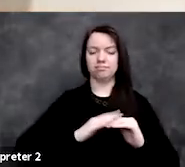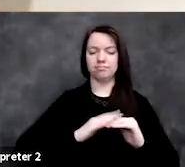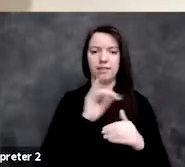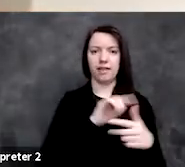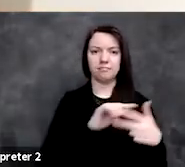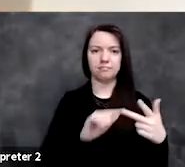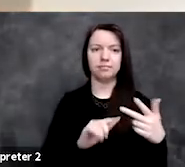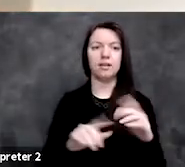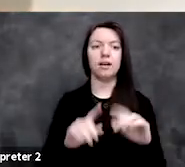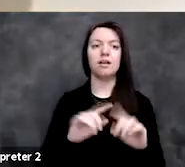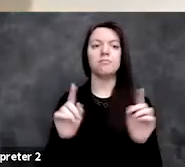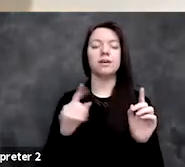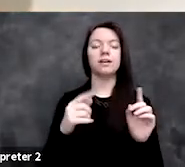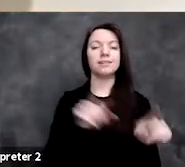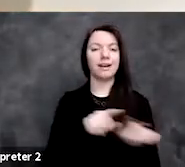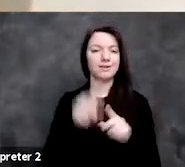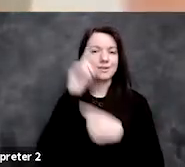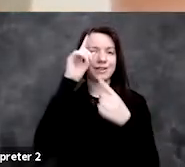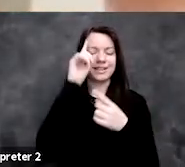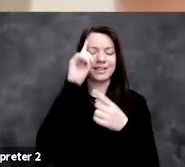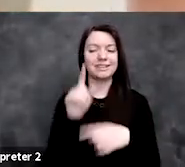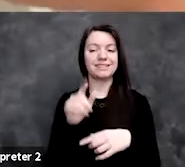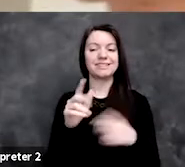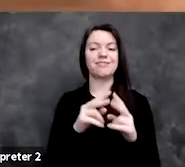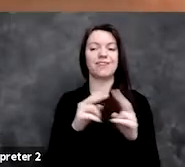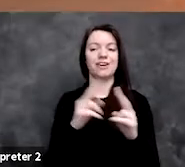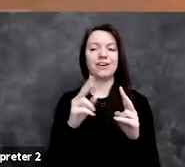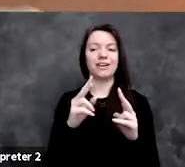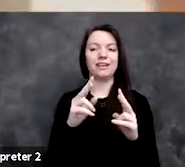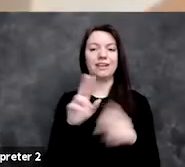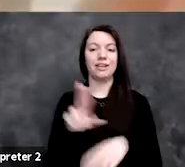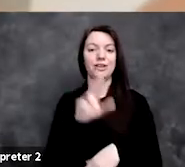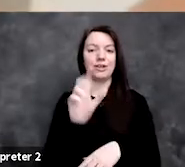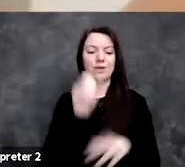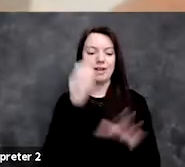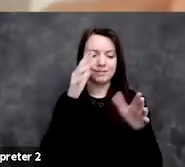but I think that's a very US-centric statement, right,